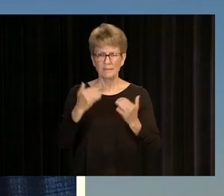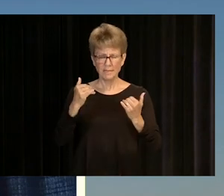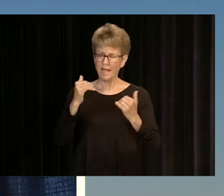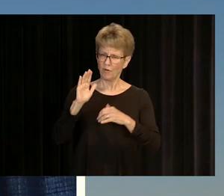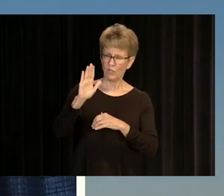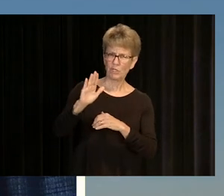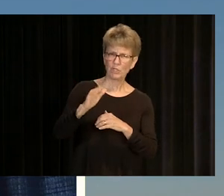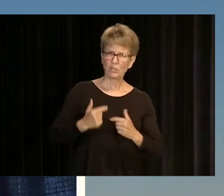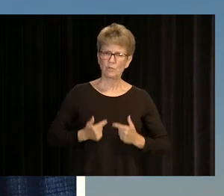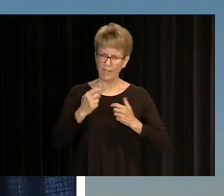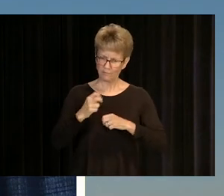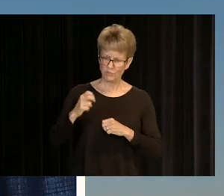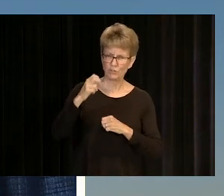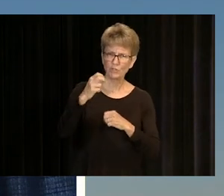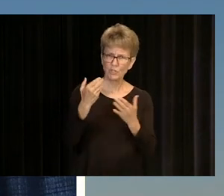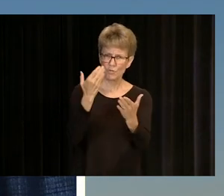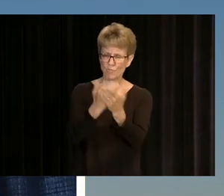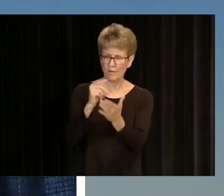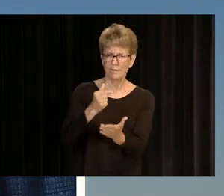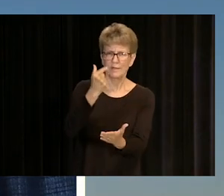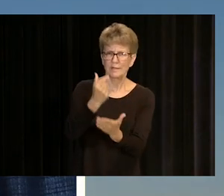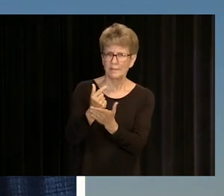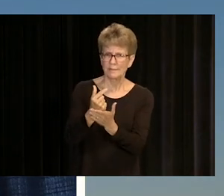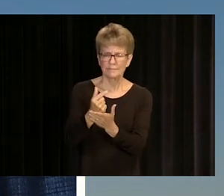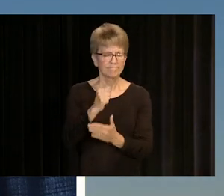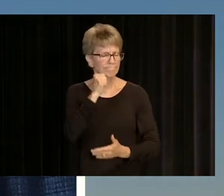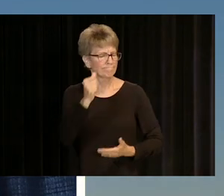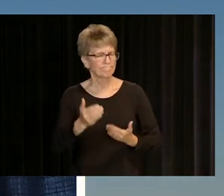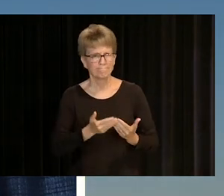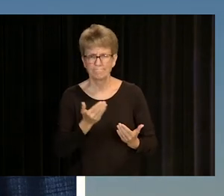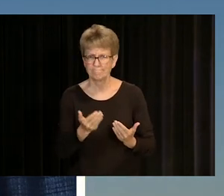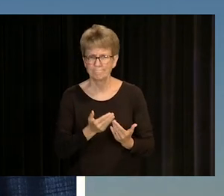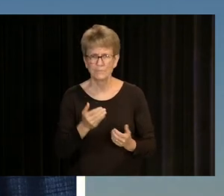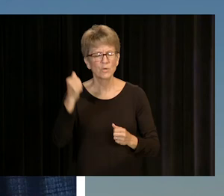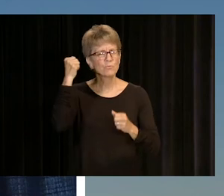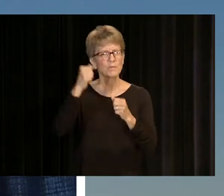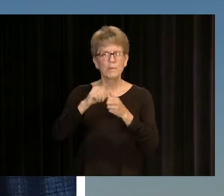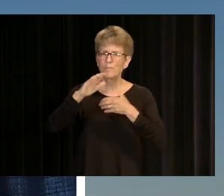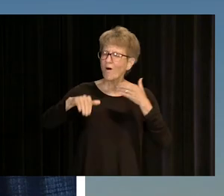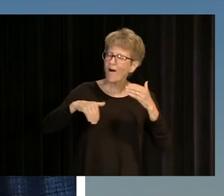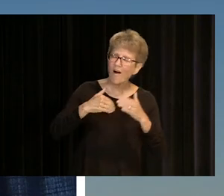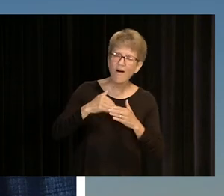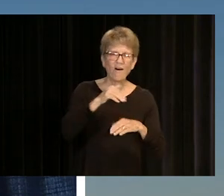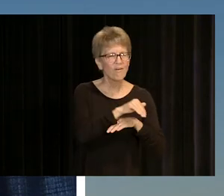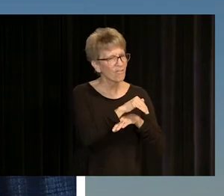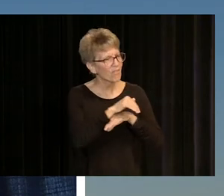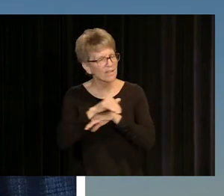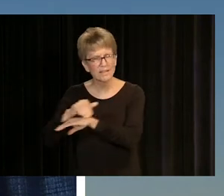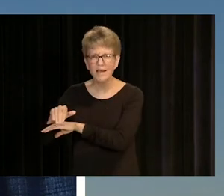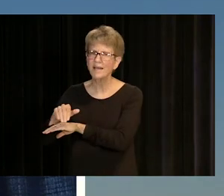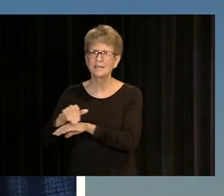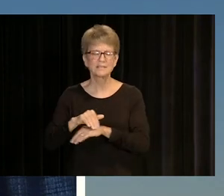THE JOURNEY TO GET HERE TODAY TO REACH THIS MOMENT WAS BY NO MEANS EASY. JUST THINK ABOUT ALL THOSE LATE NIGHTS YOU SPENT WORKING